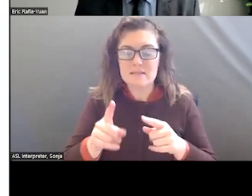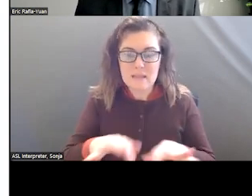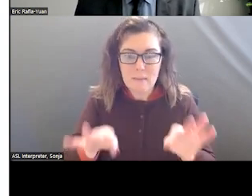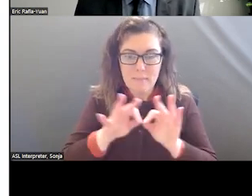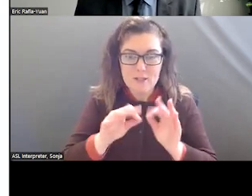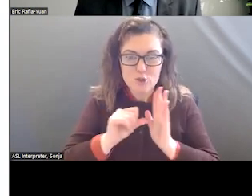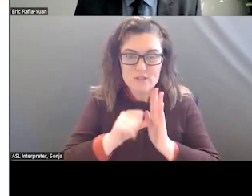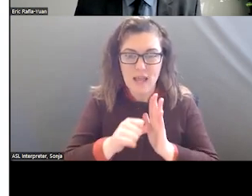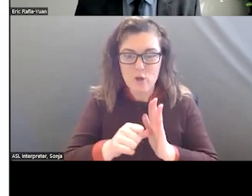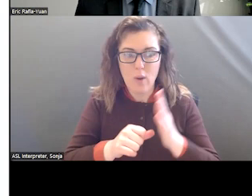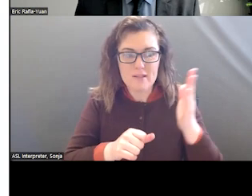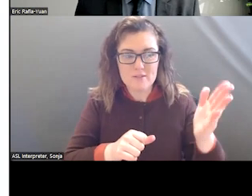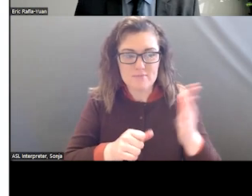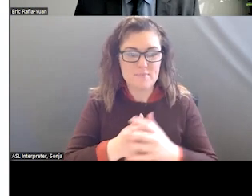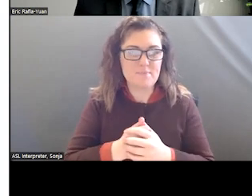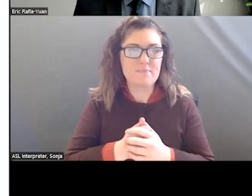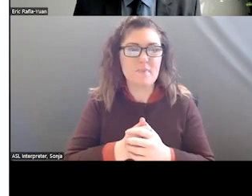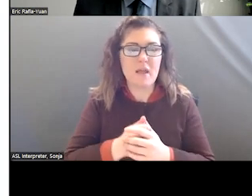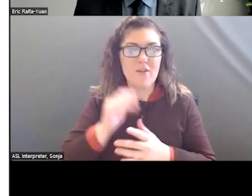THE NEED FOR THE STATE AND LOCAL GOVERNMENT FOR COORDINATE.